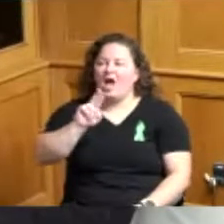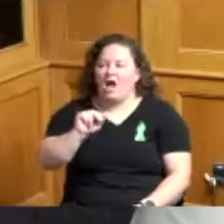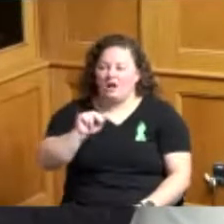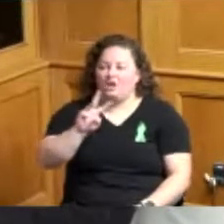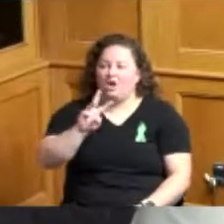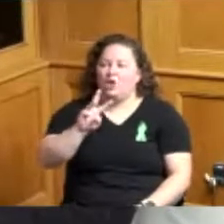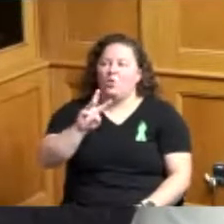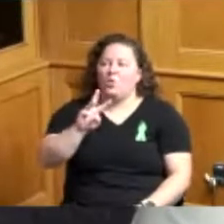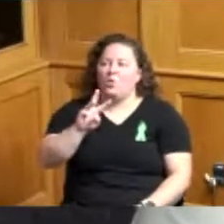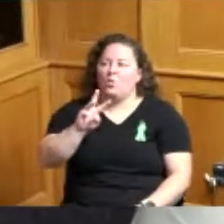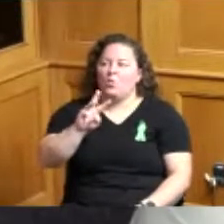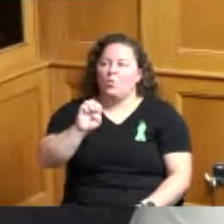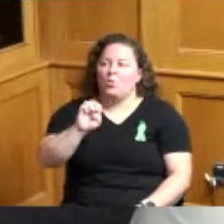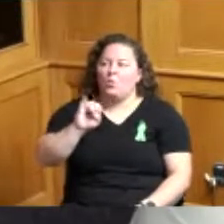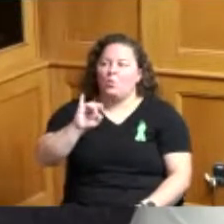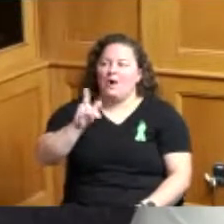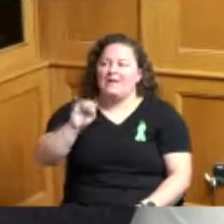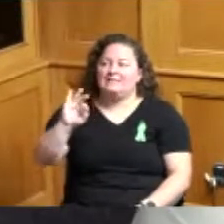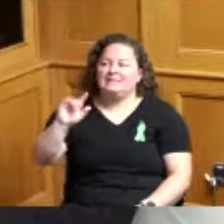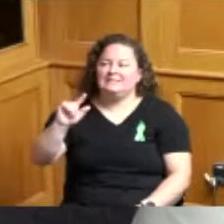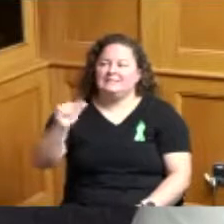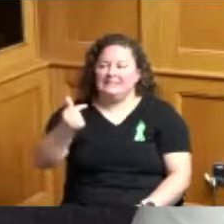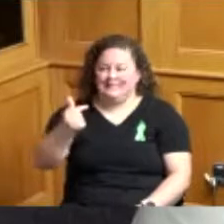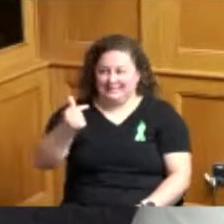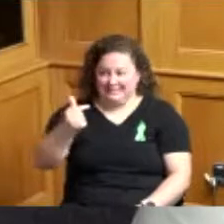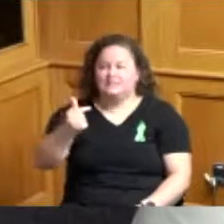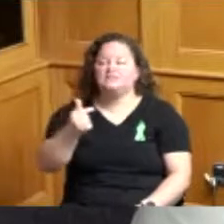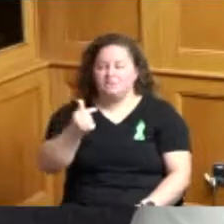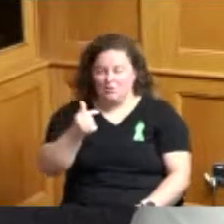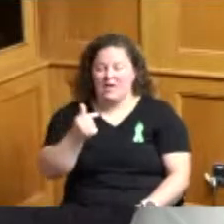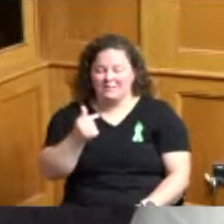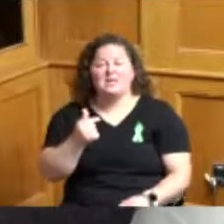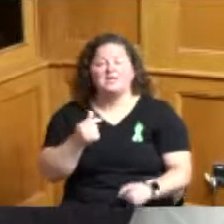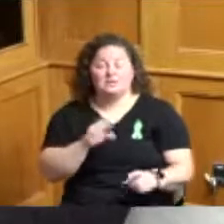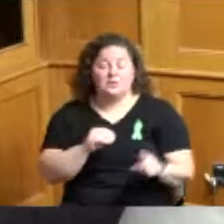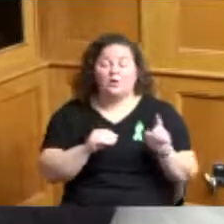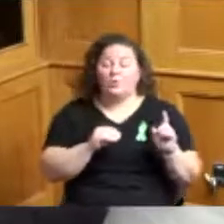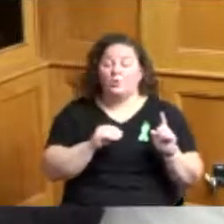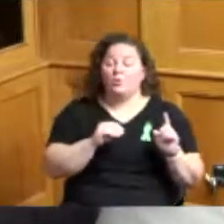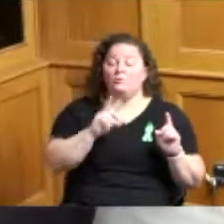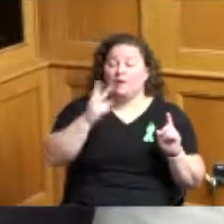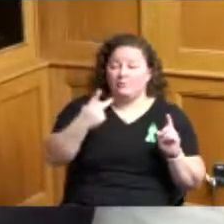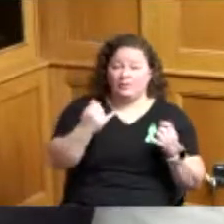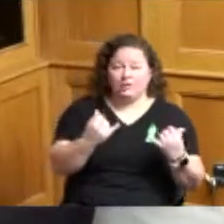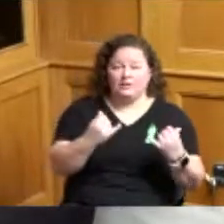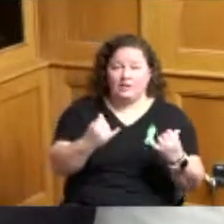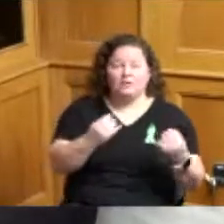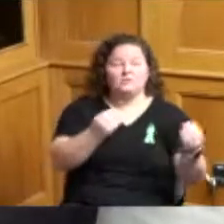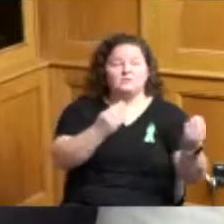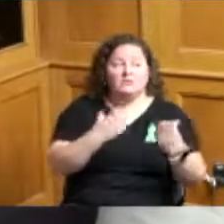we'll just as you're getting calls we'll get calls if maybe I don't know I don't know if it's a staff